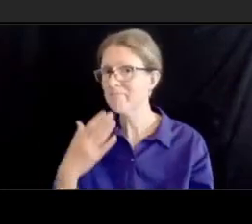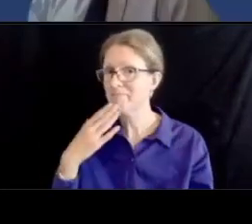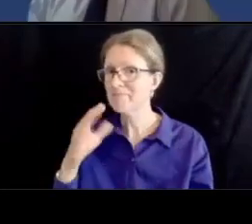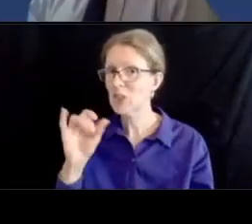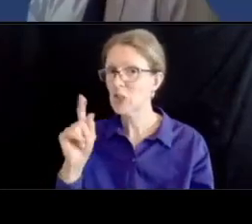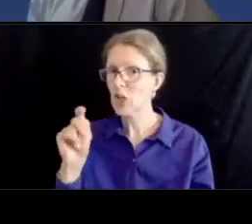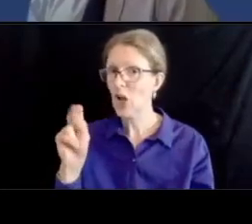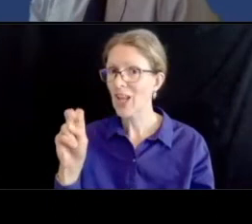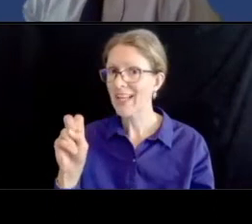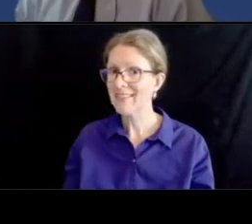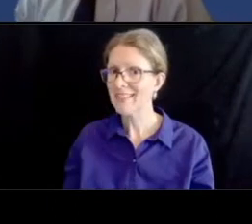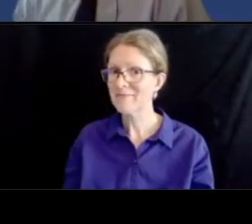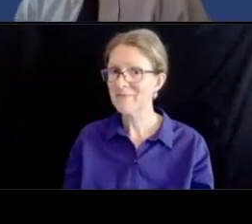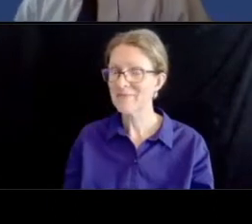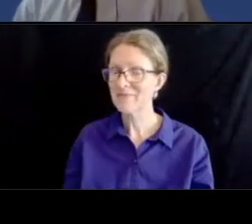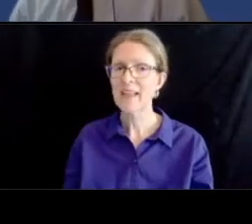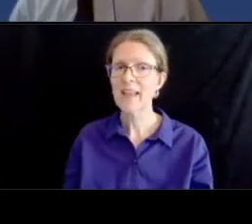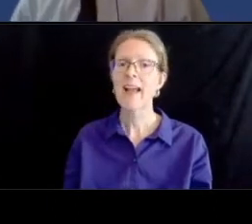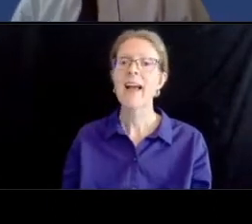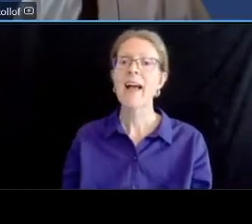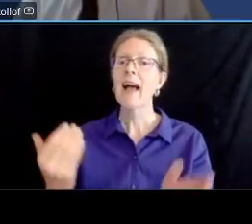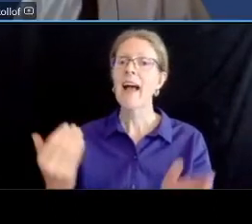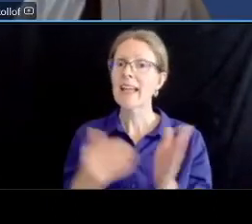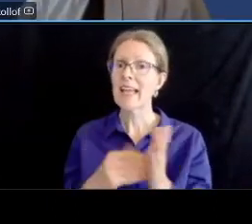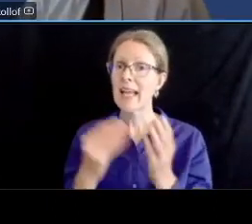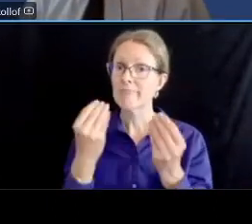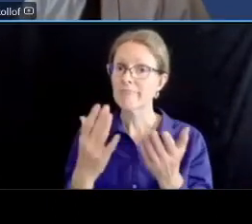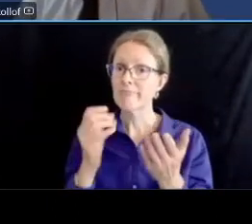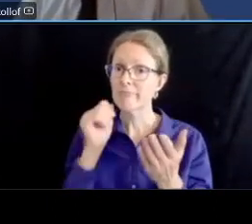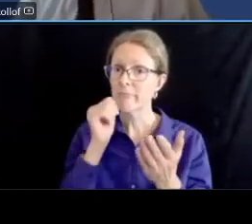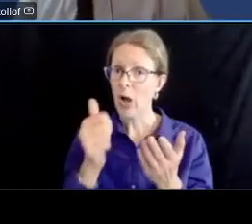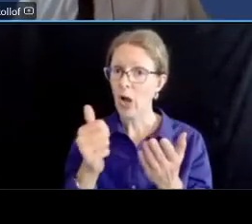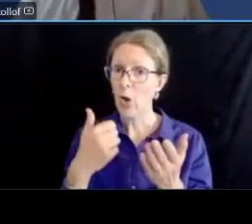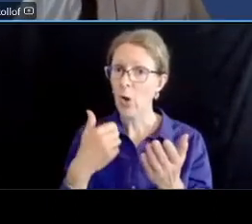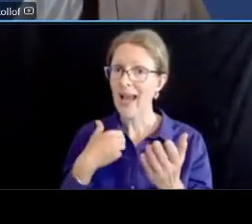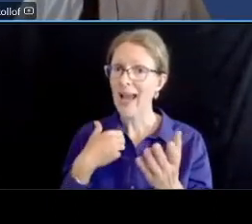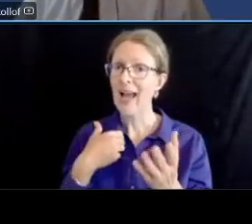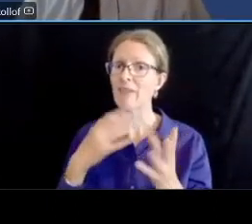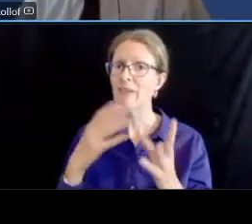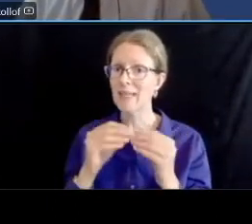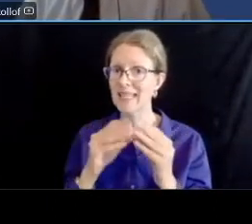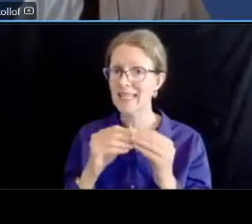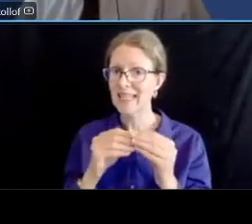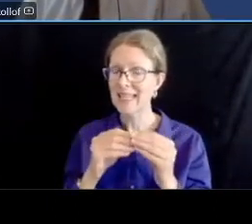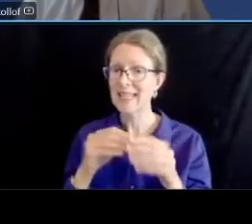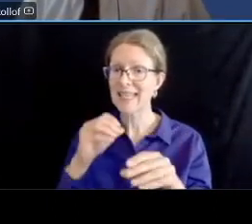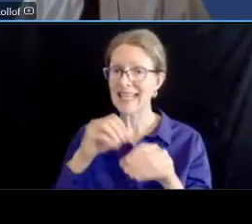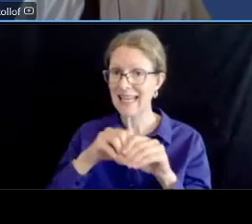udc 4200 connecticut avenue at the student center in the third floor ballroom the format will be a